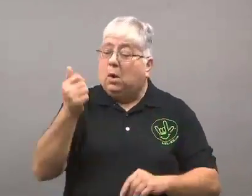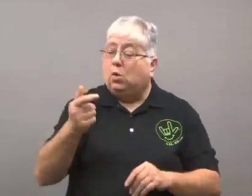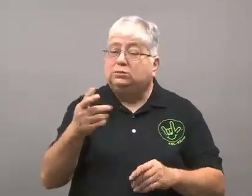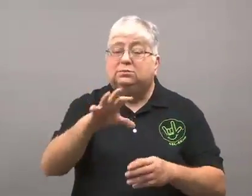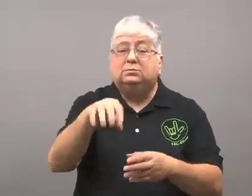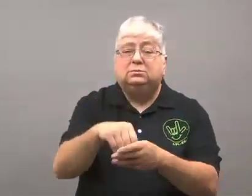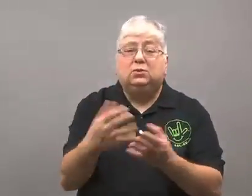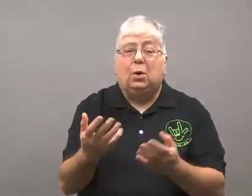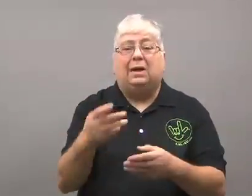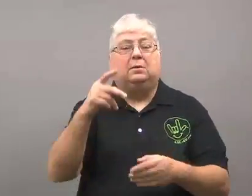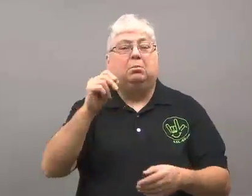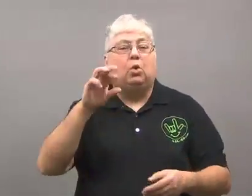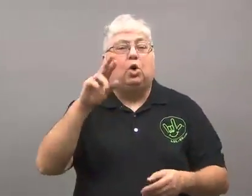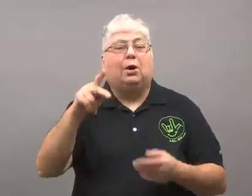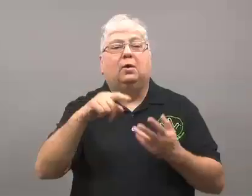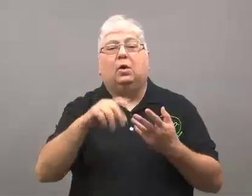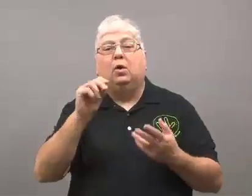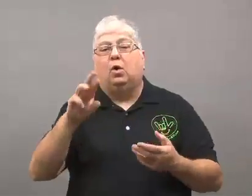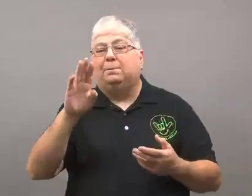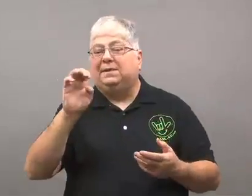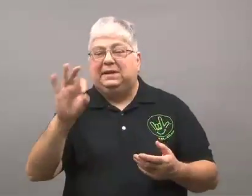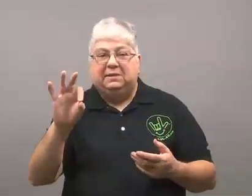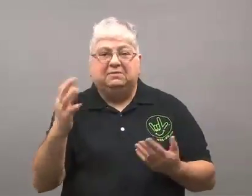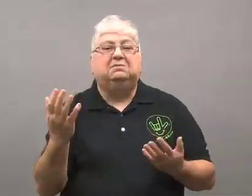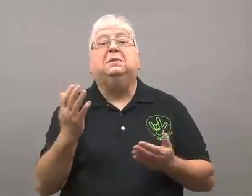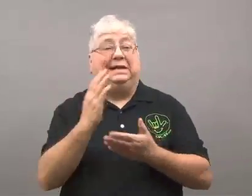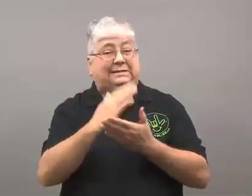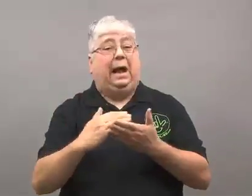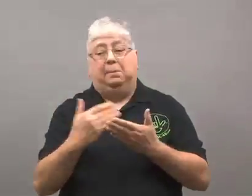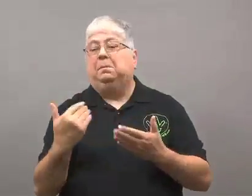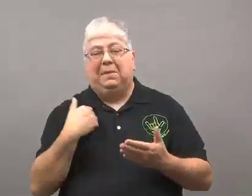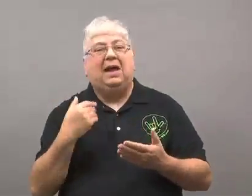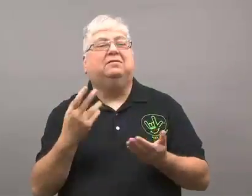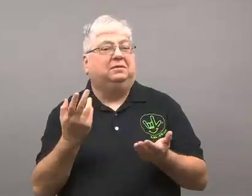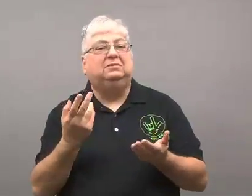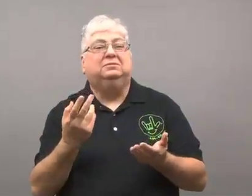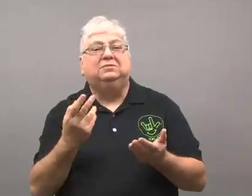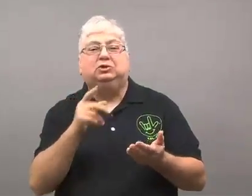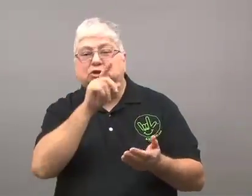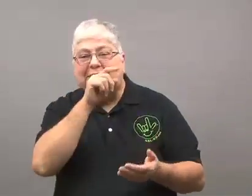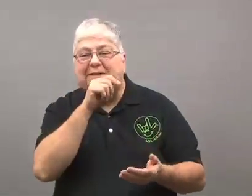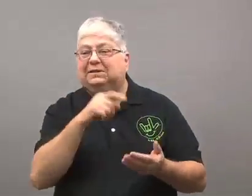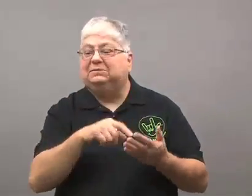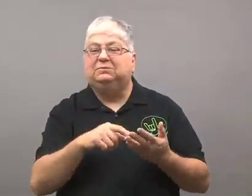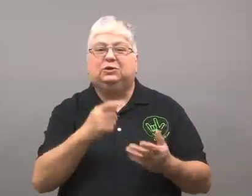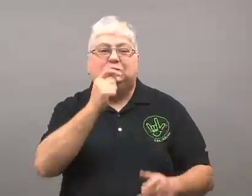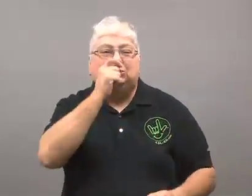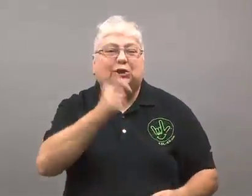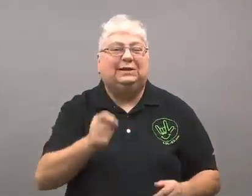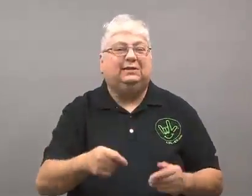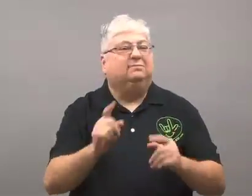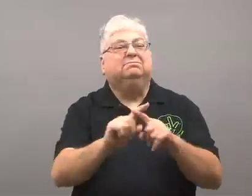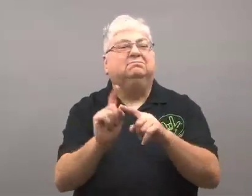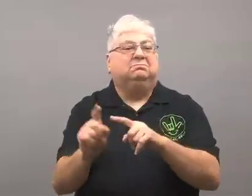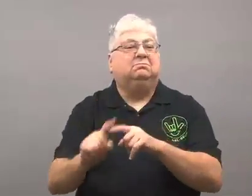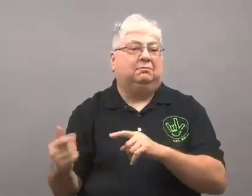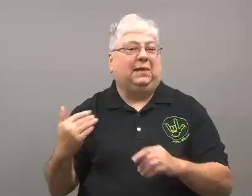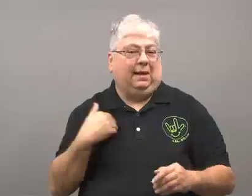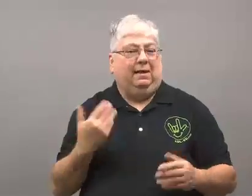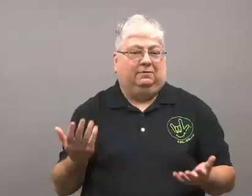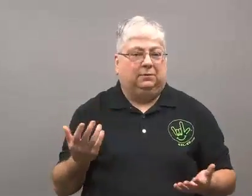Most are made from pork and beef, but some are chicken or turkey.